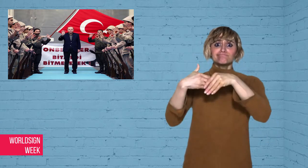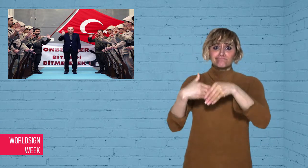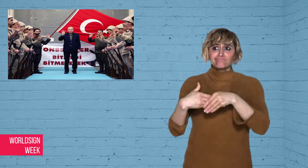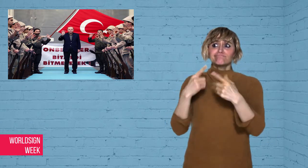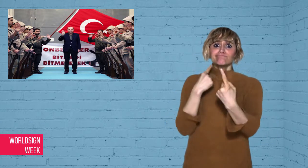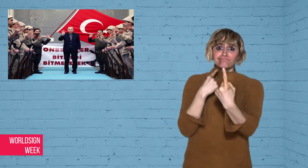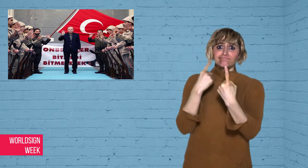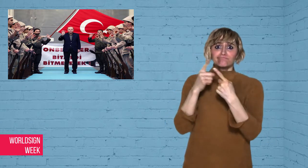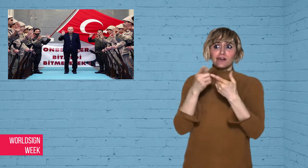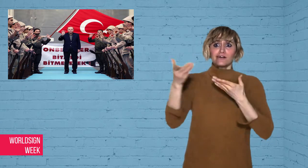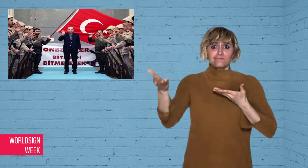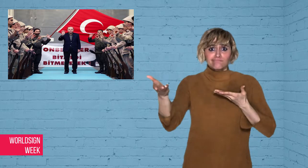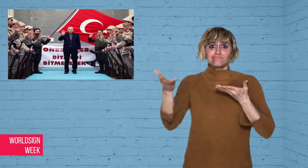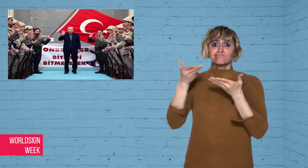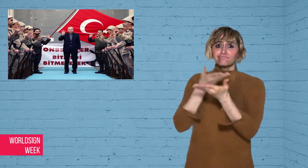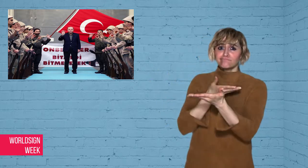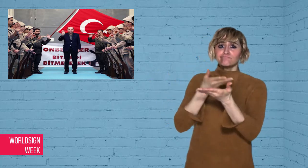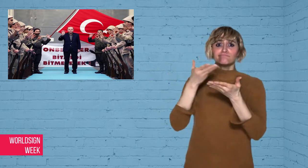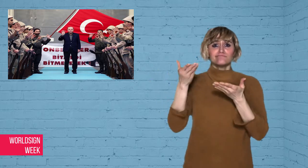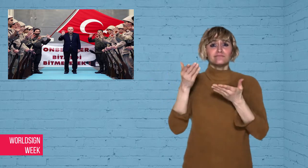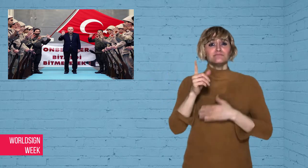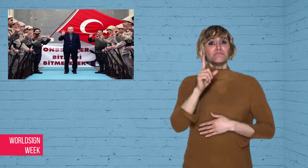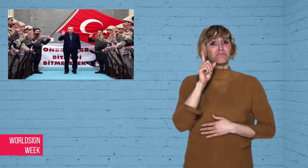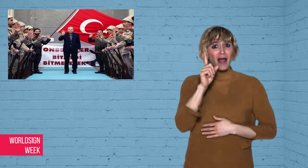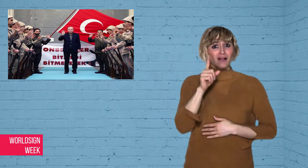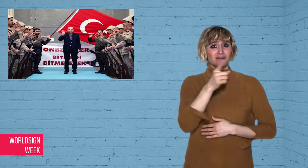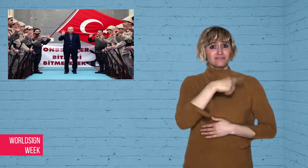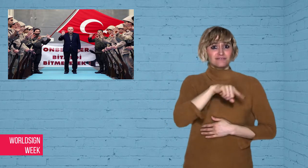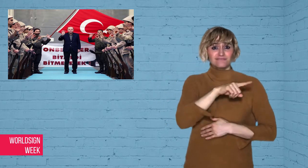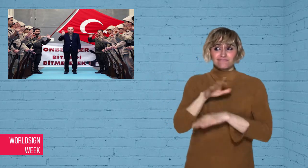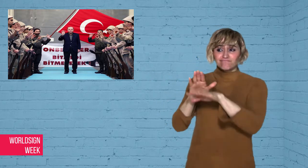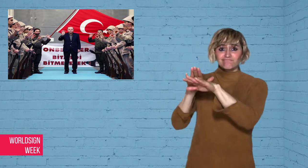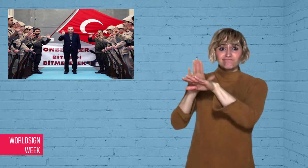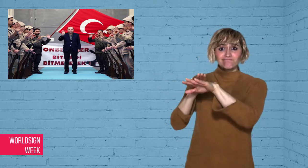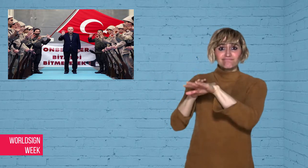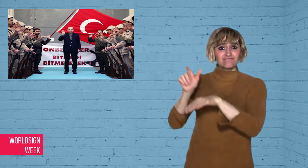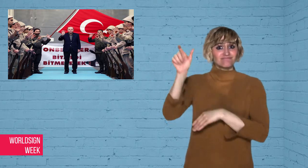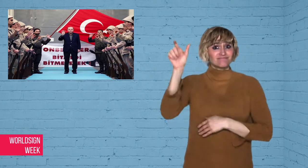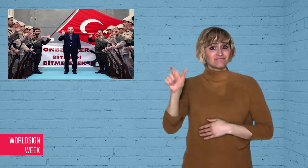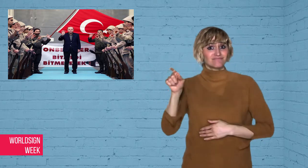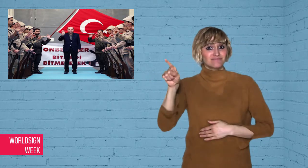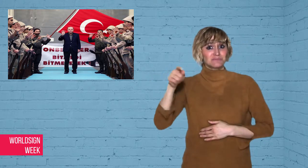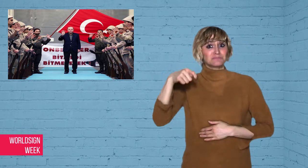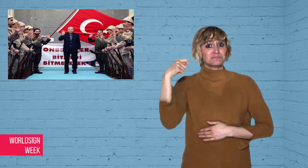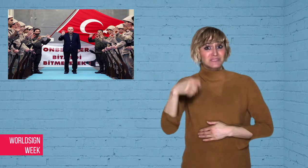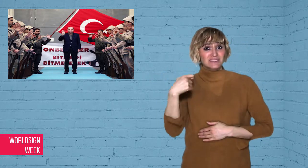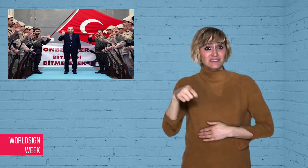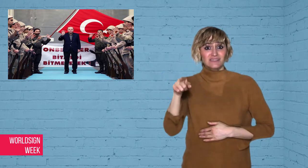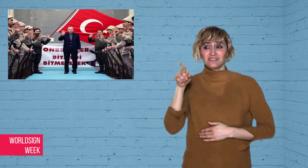Erdogan also has to make efforts to